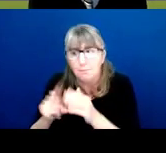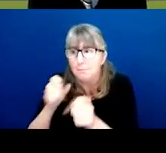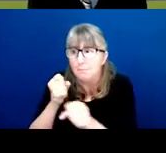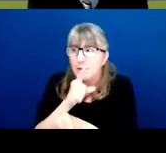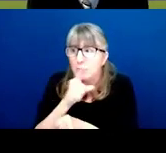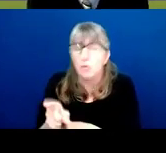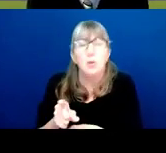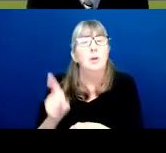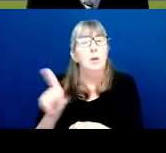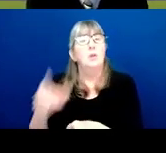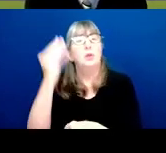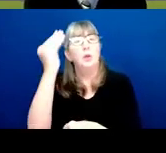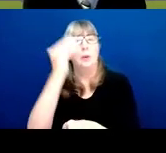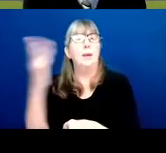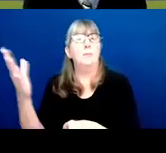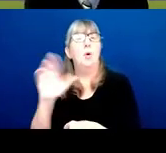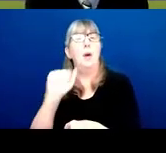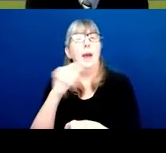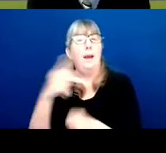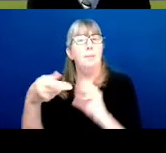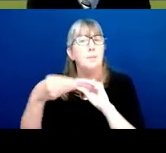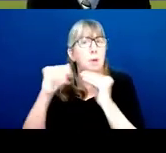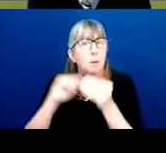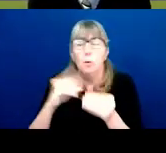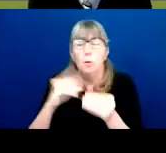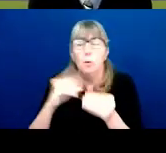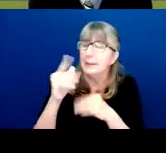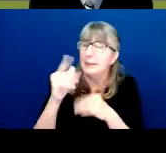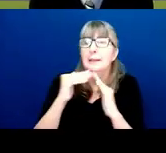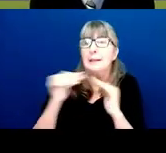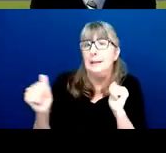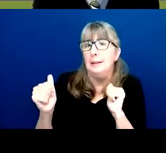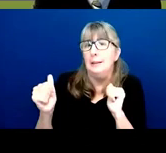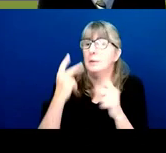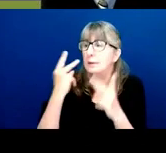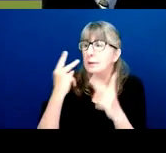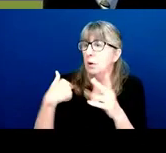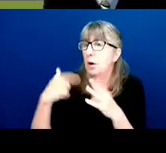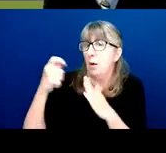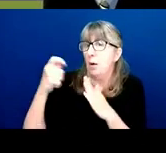You can see it in the system. Looking at what I actually wrote, what I actually submitted.